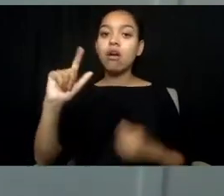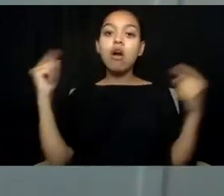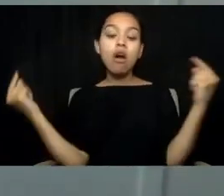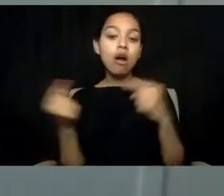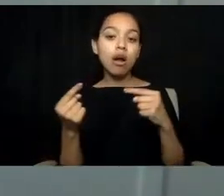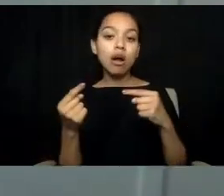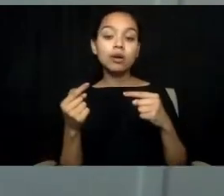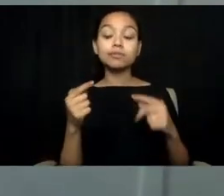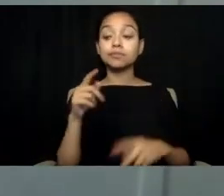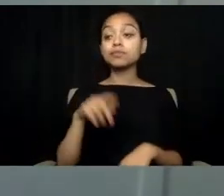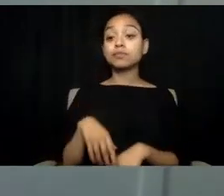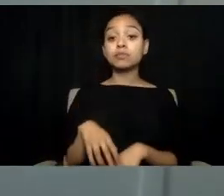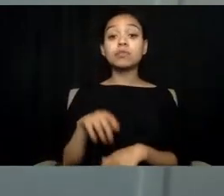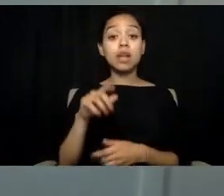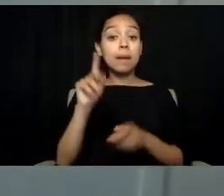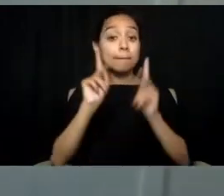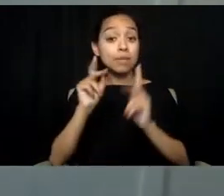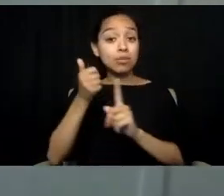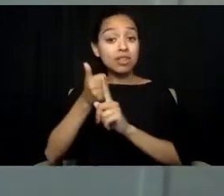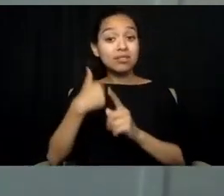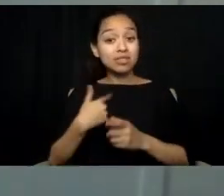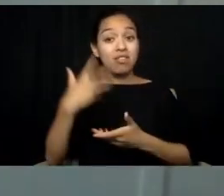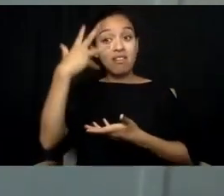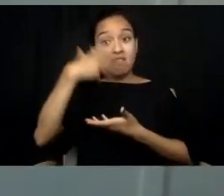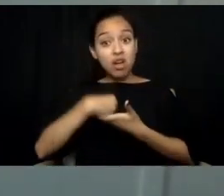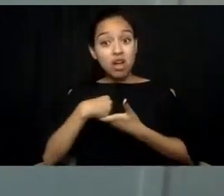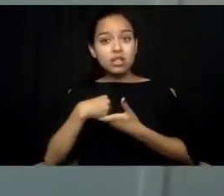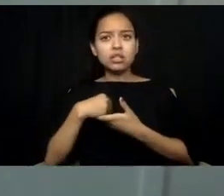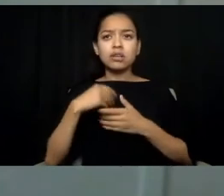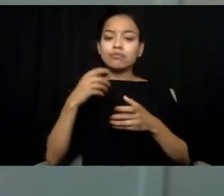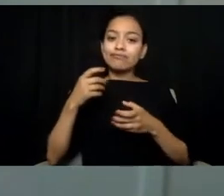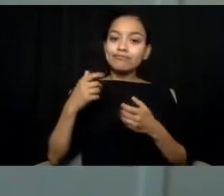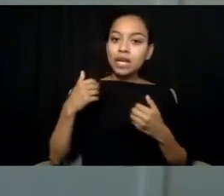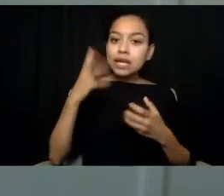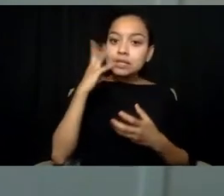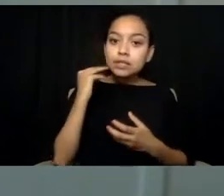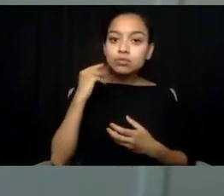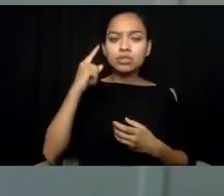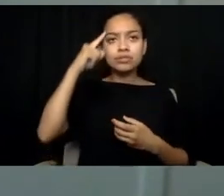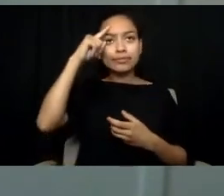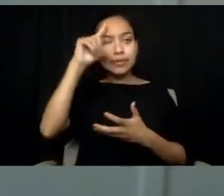confusion, and misunderstandings when reaching out for help.